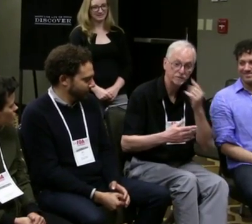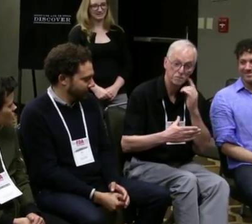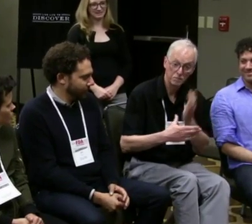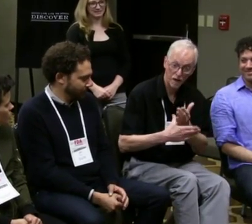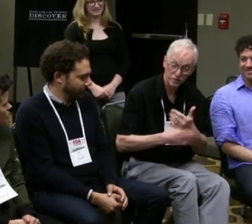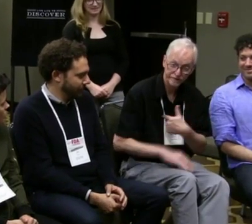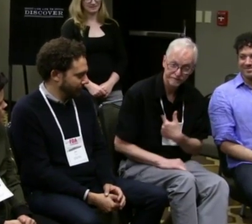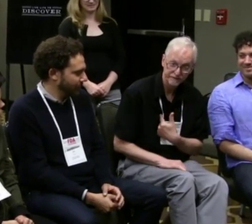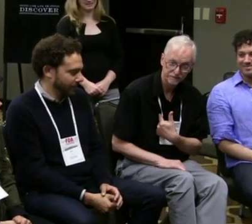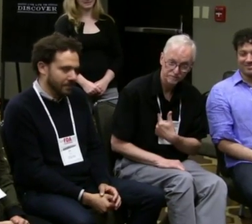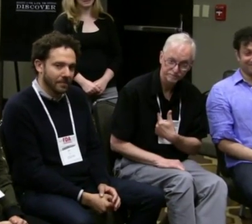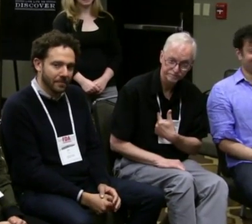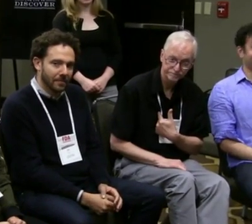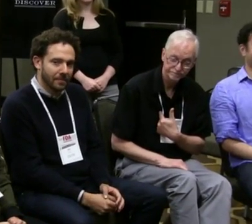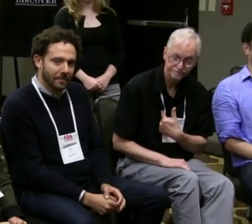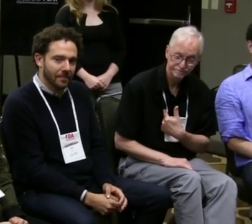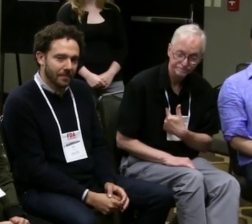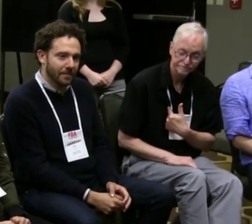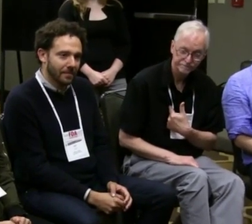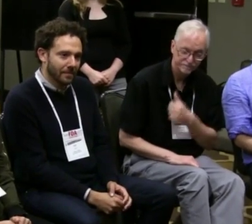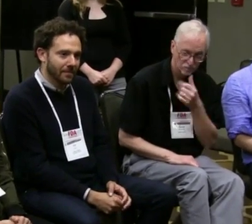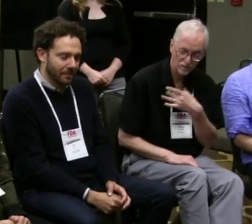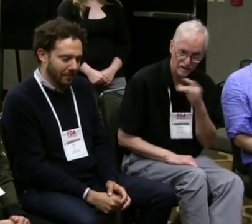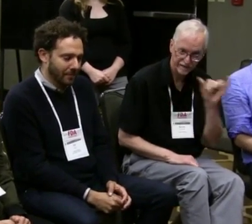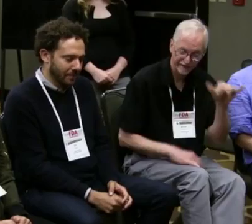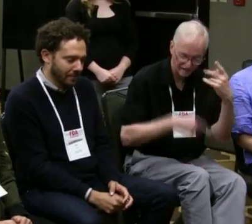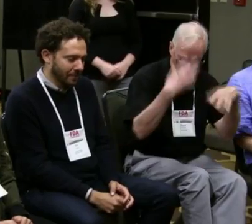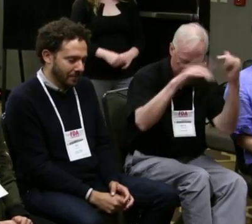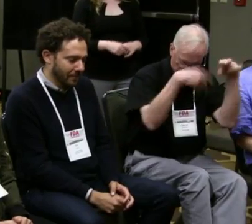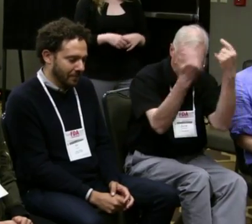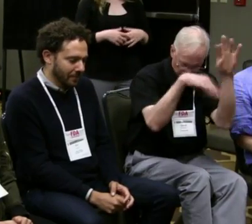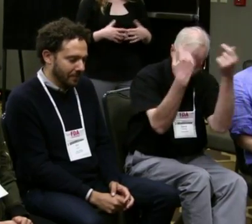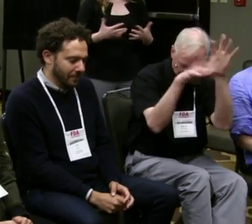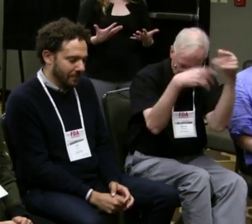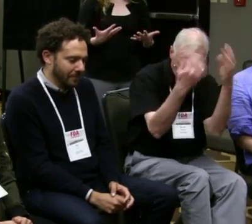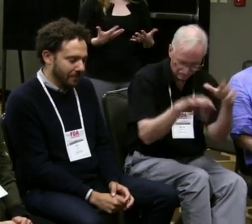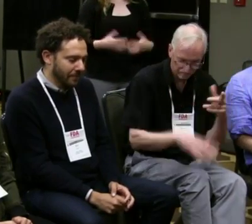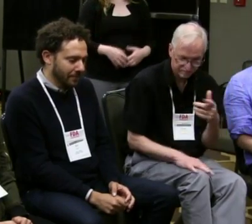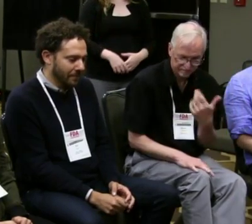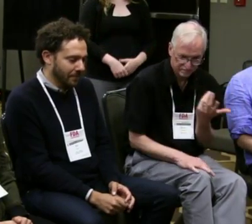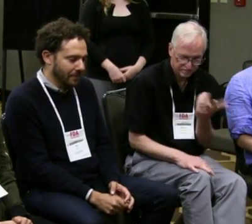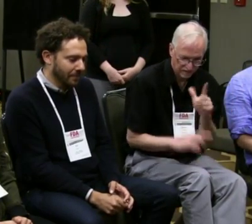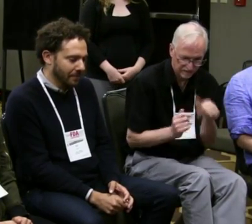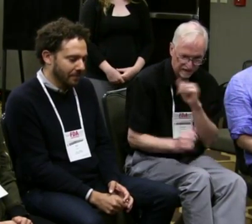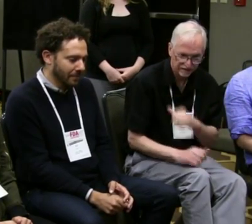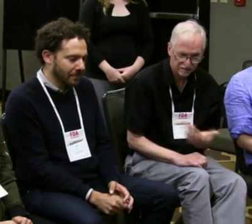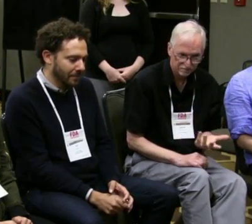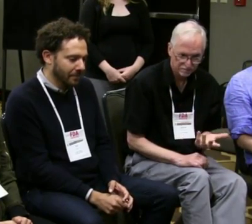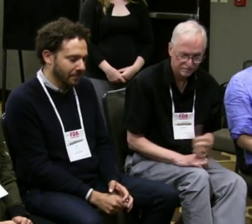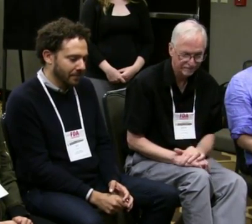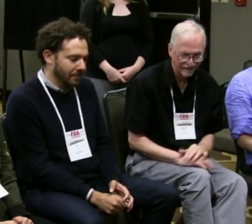to stop signing because it's bothering me and I don't like it. I don't like all that hand movement thing,